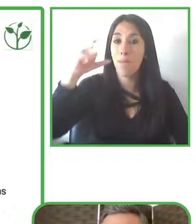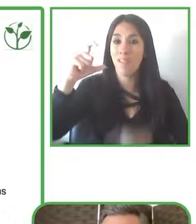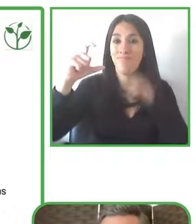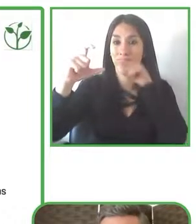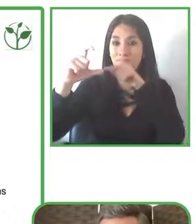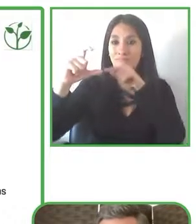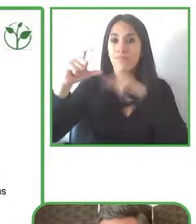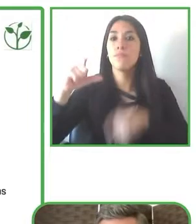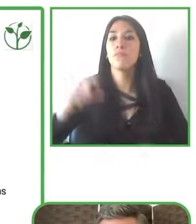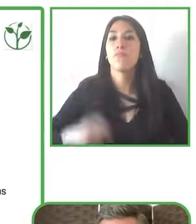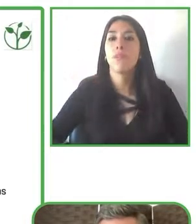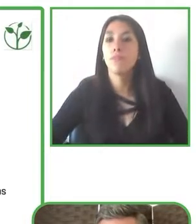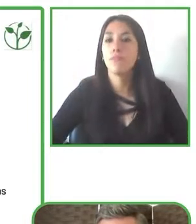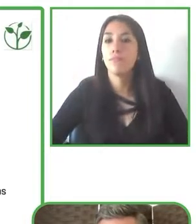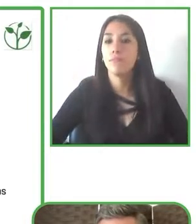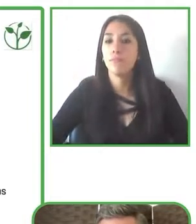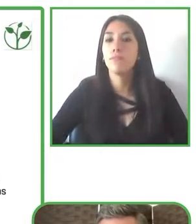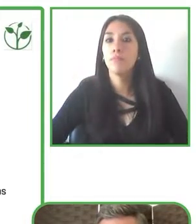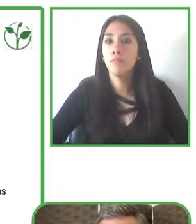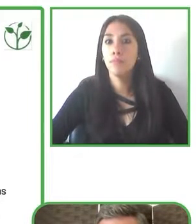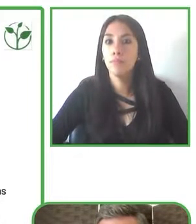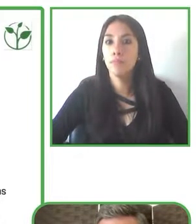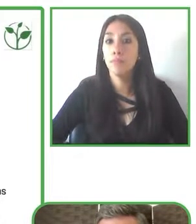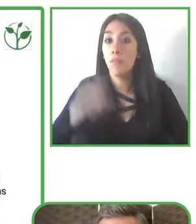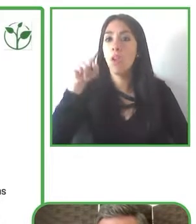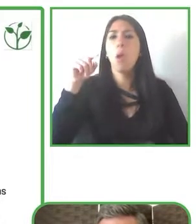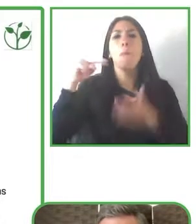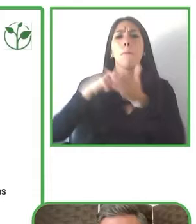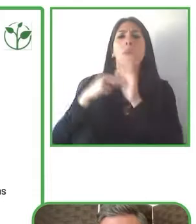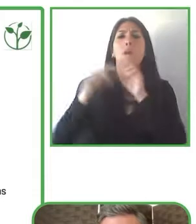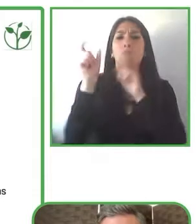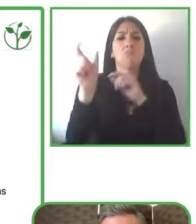improving the customer experience for their consumers.